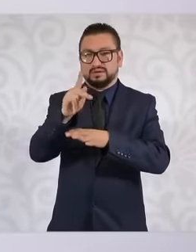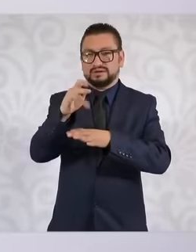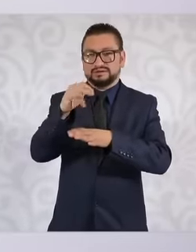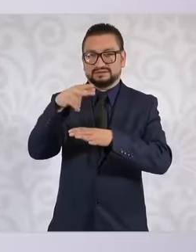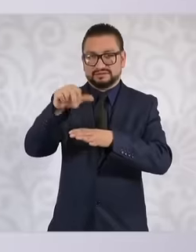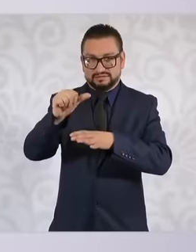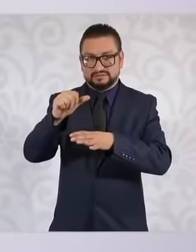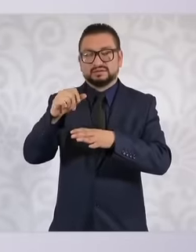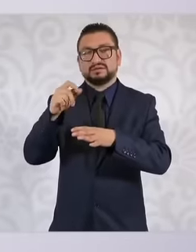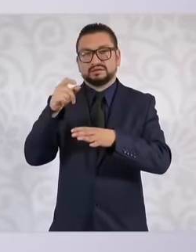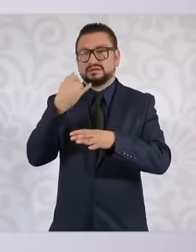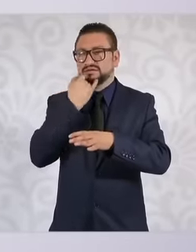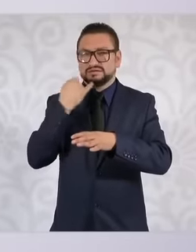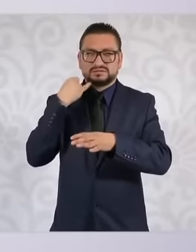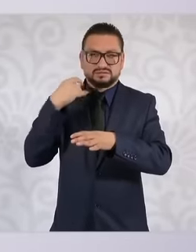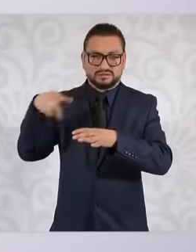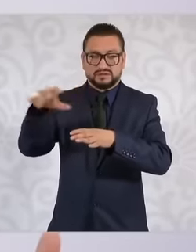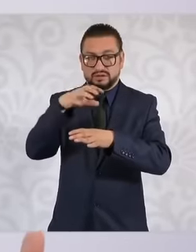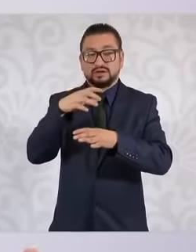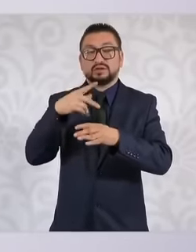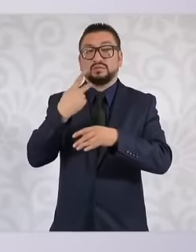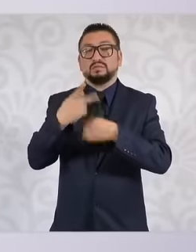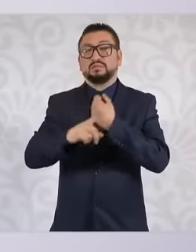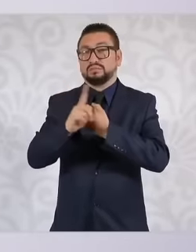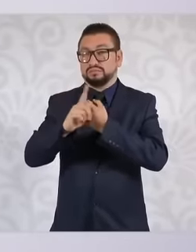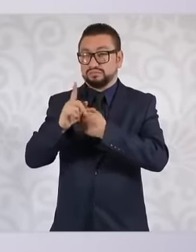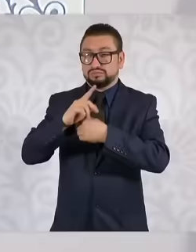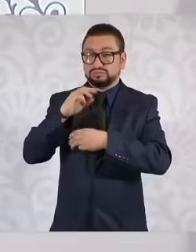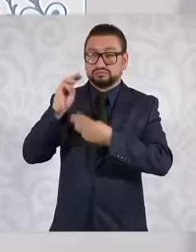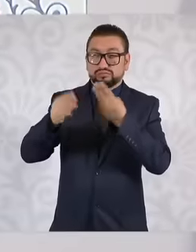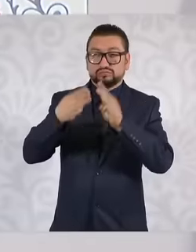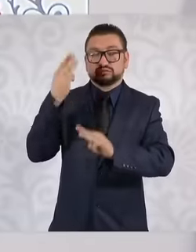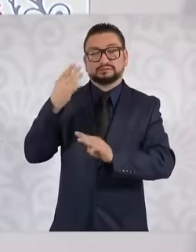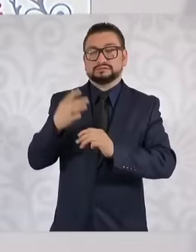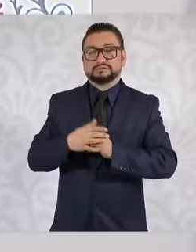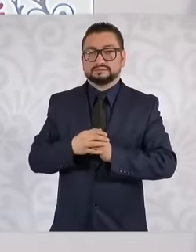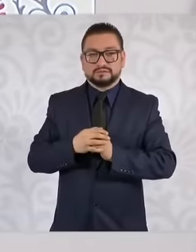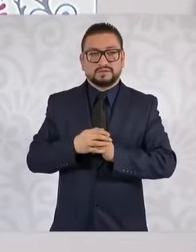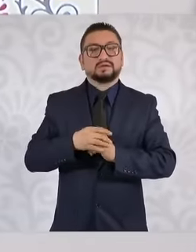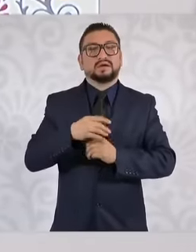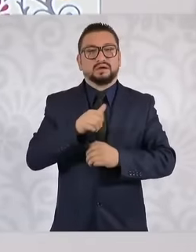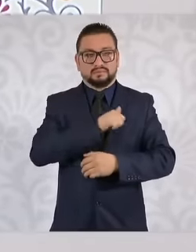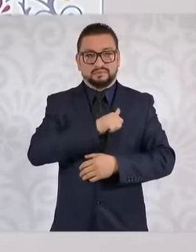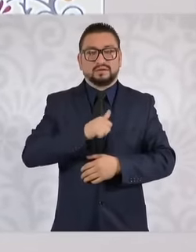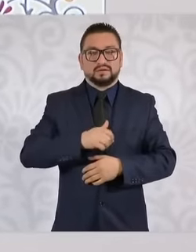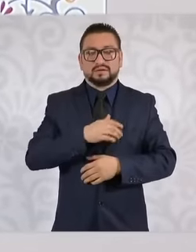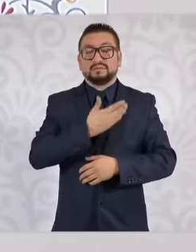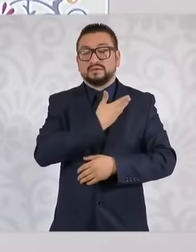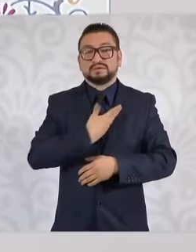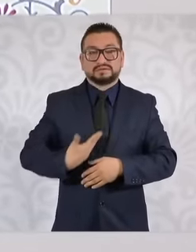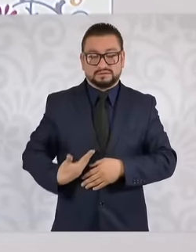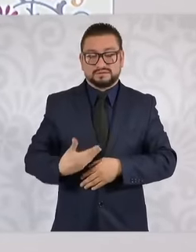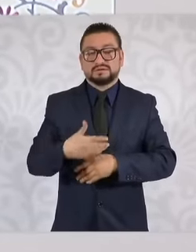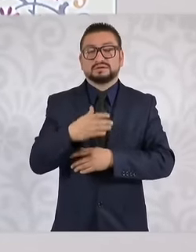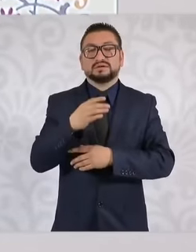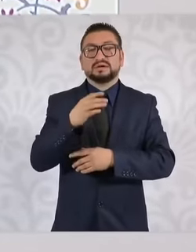in the world, President López Obrador always expressed based on the constitutional principles